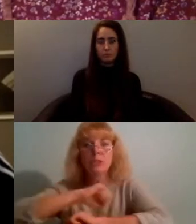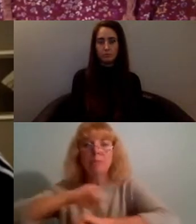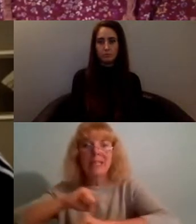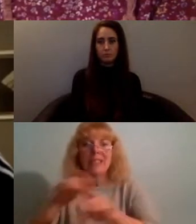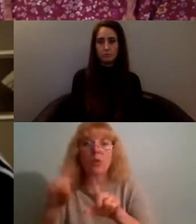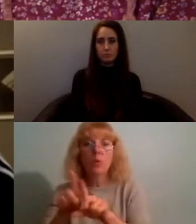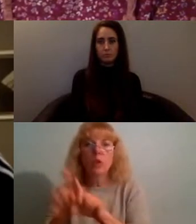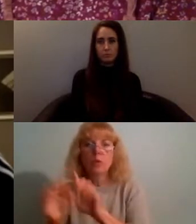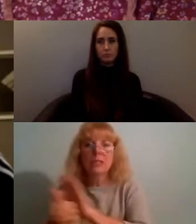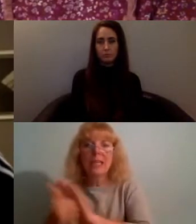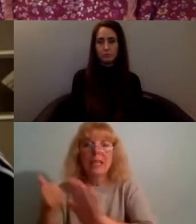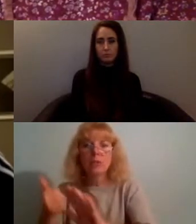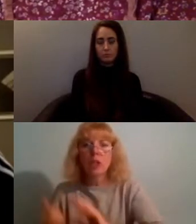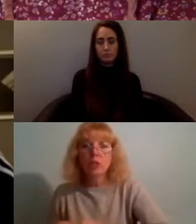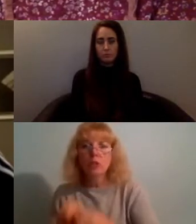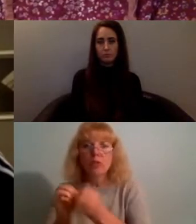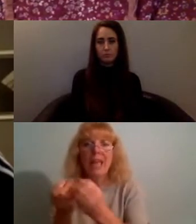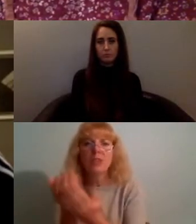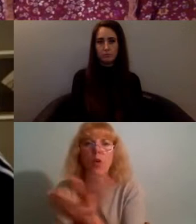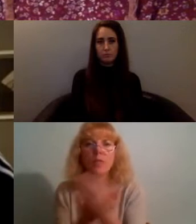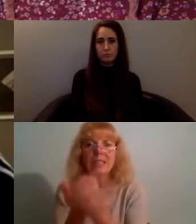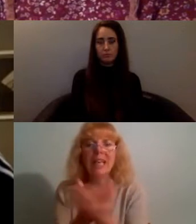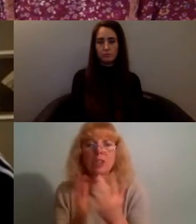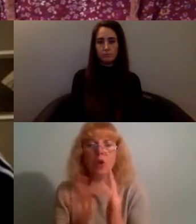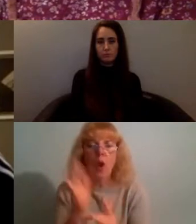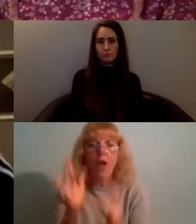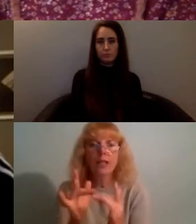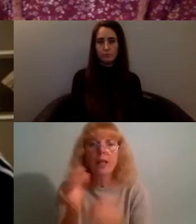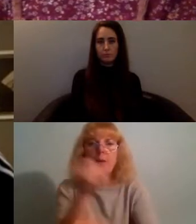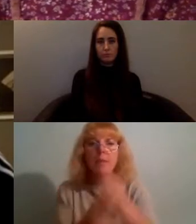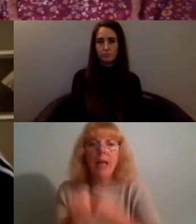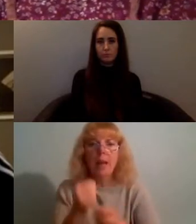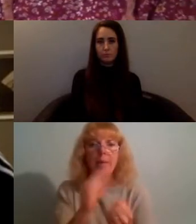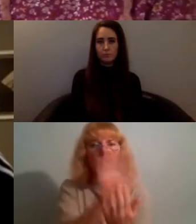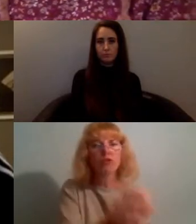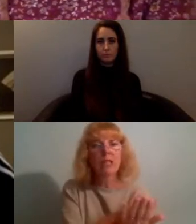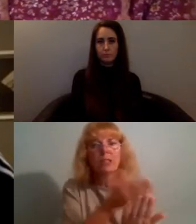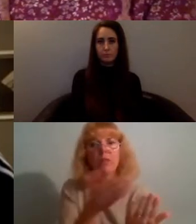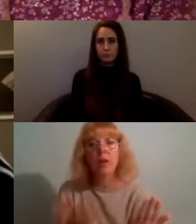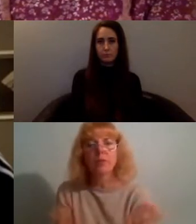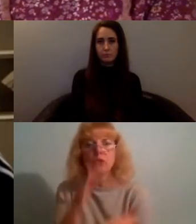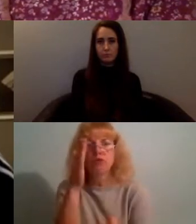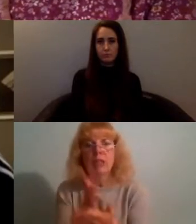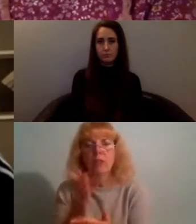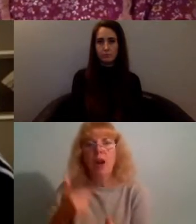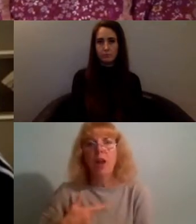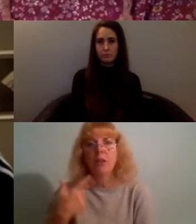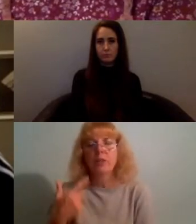to create conversations online that then become transferable in to real life and I just think that